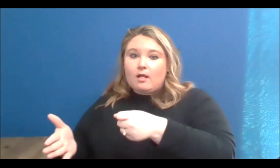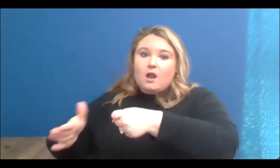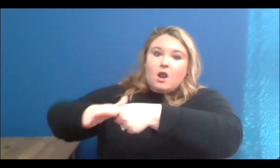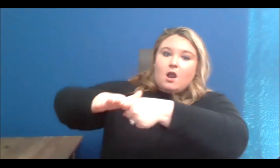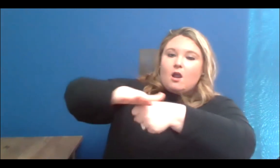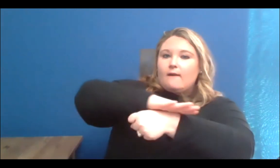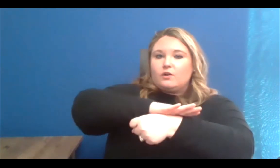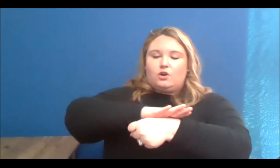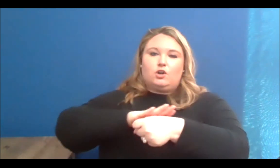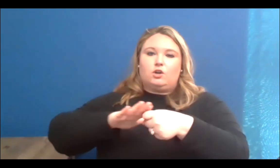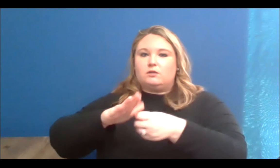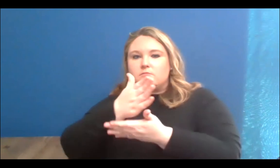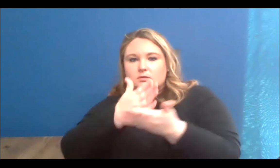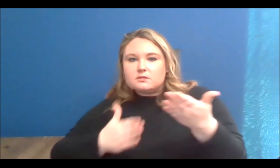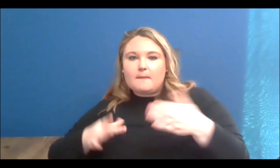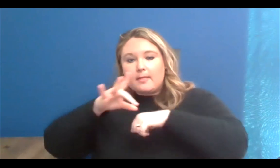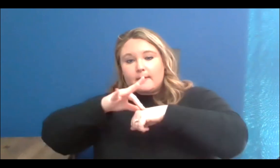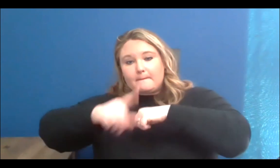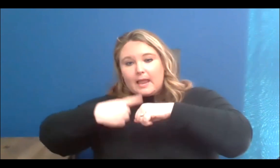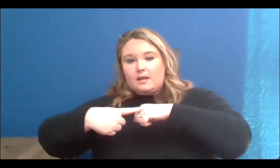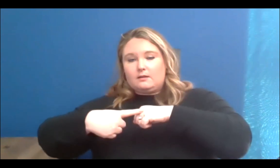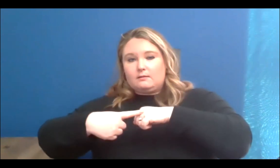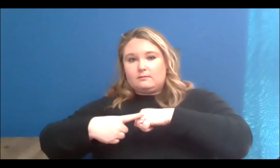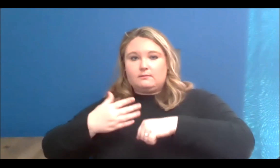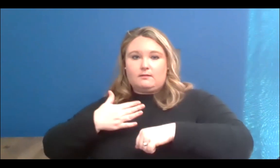ancestors have been talking about that for a number of decades, and in that time